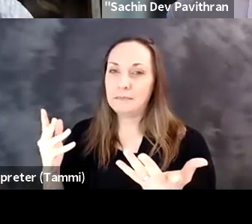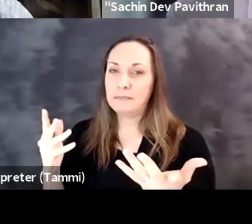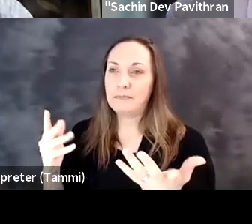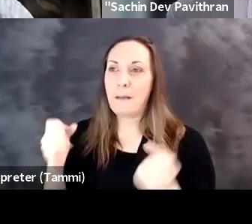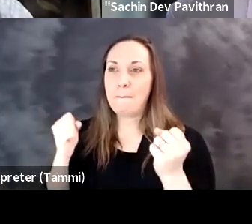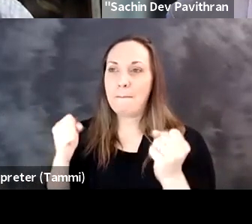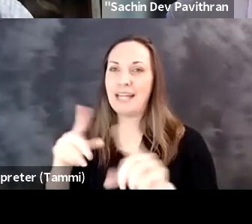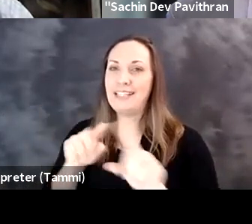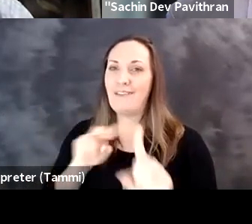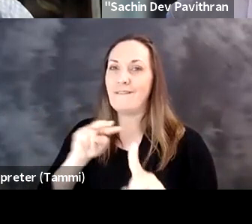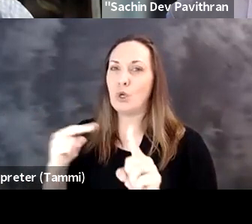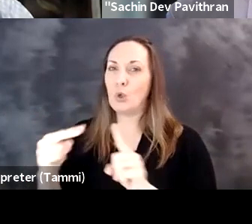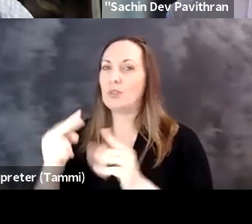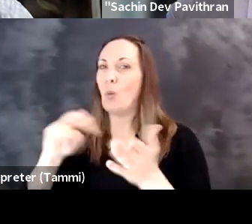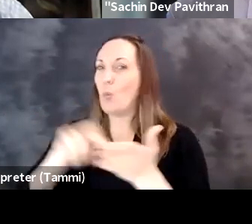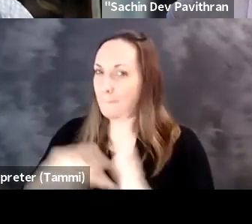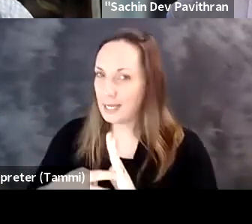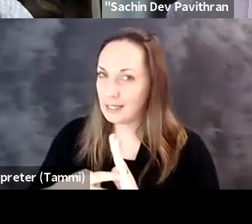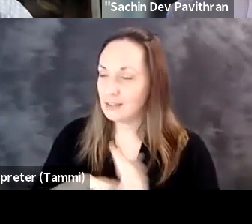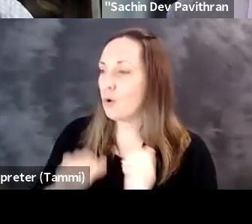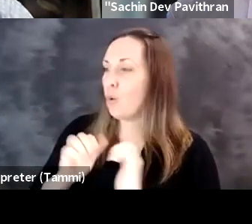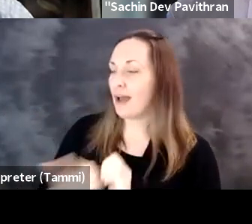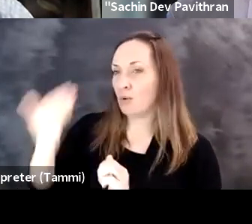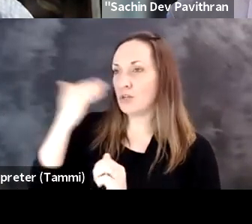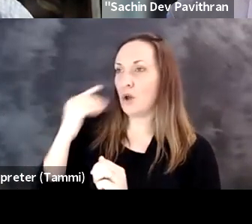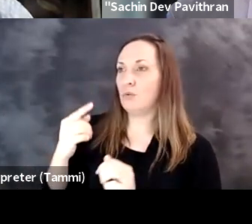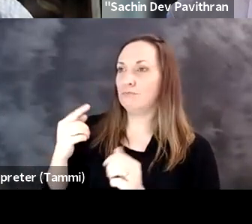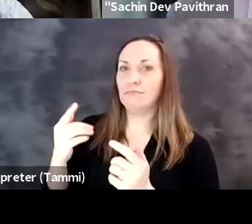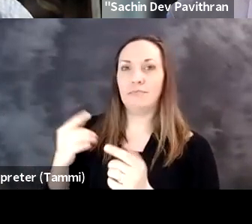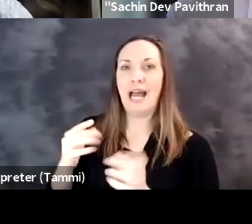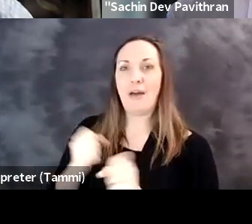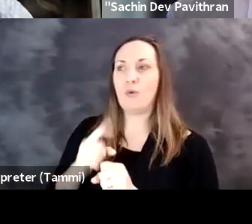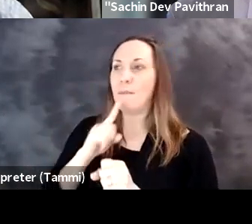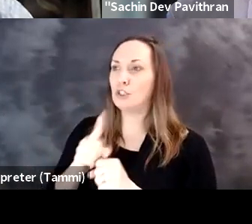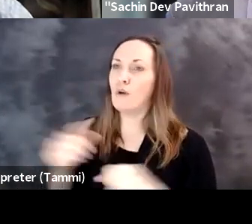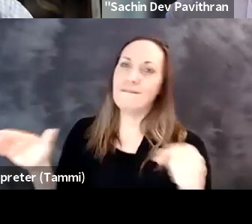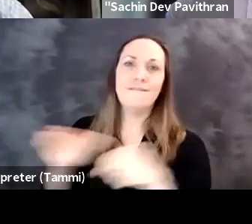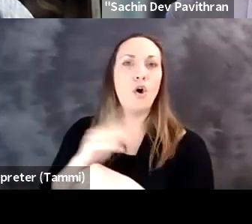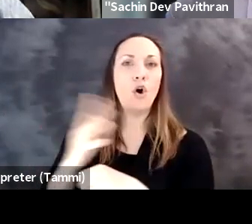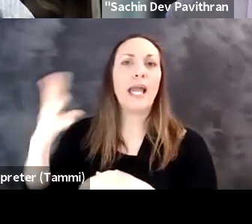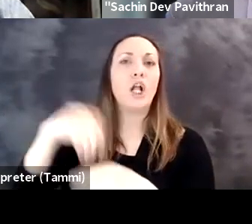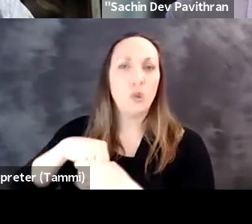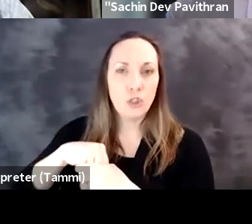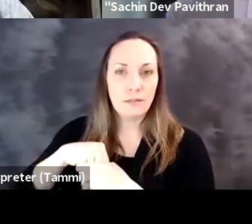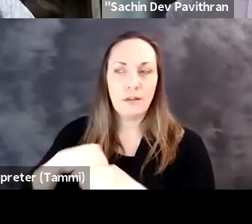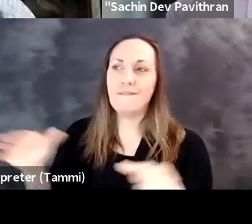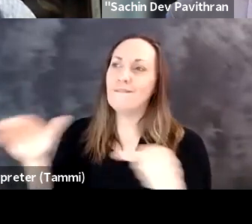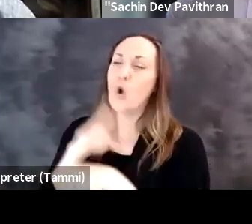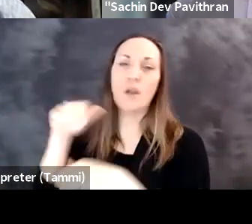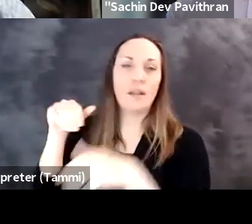around the word "accessibility," you know, it's often taken in many different ways.